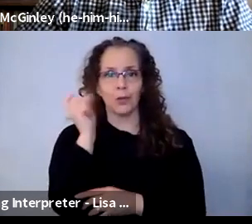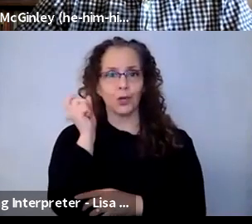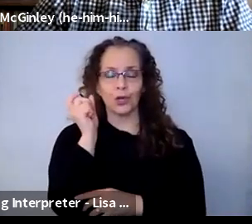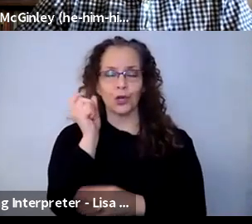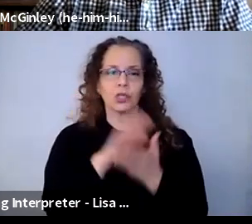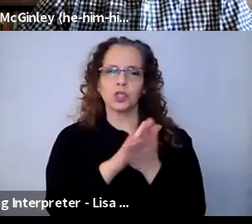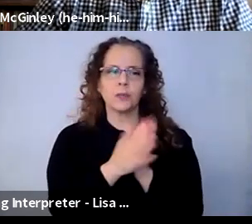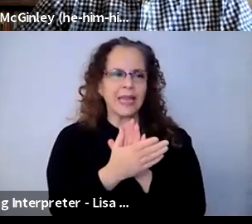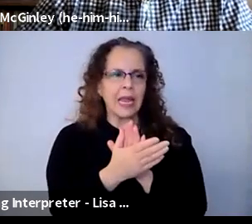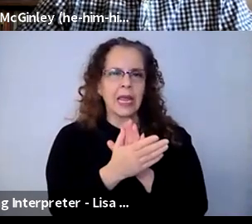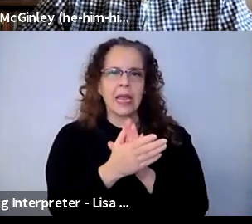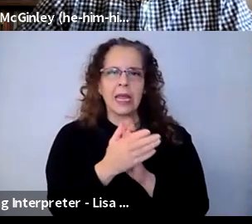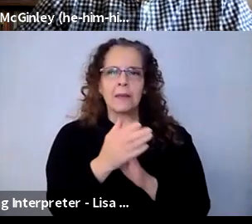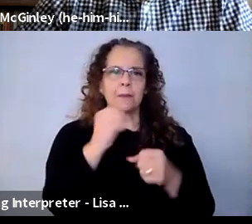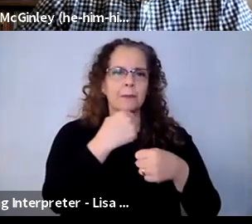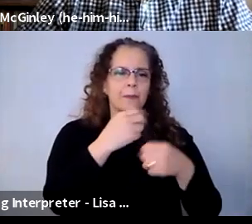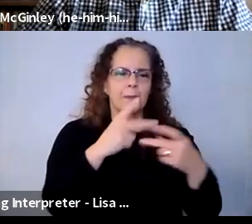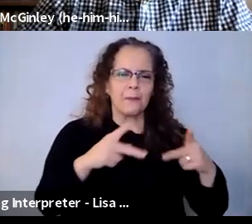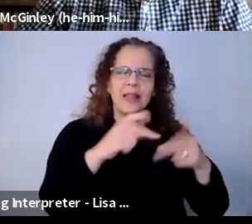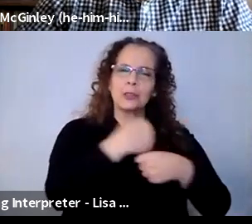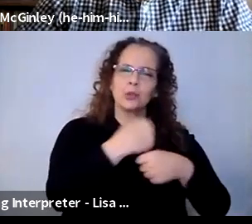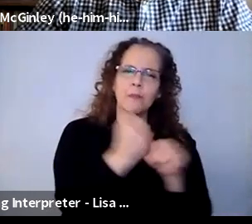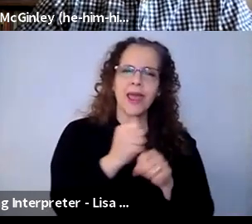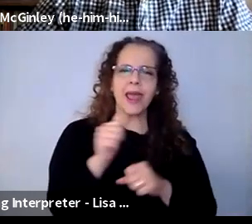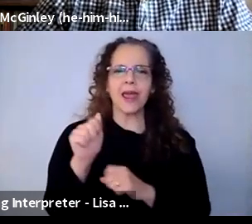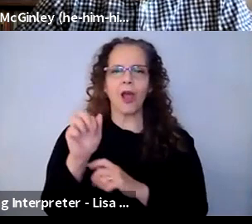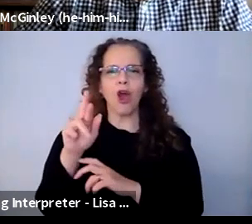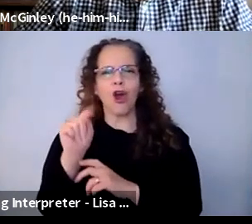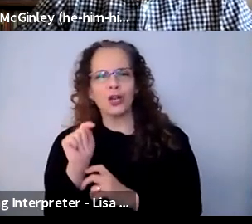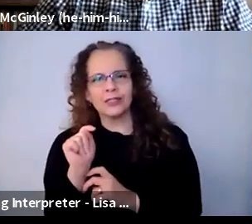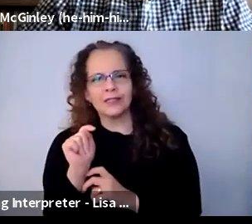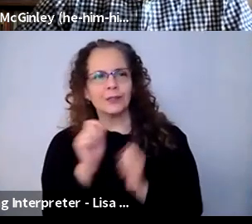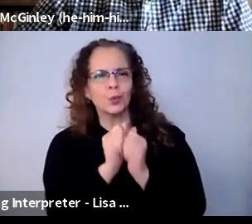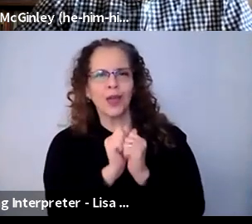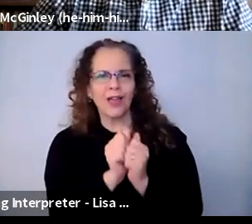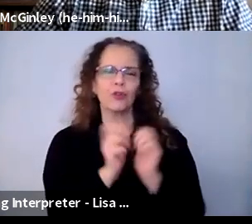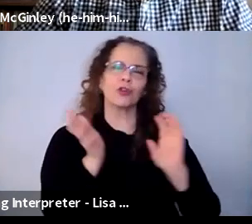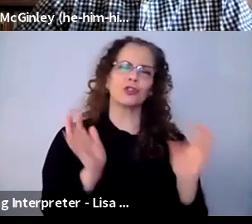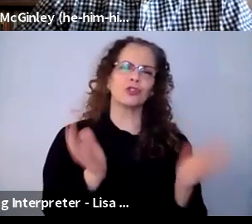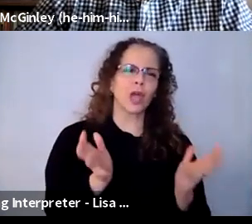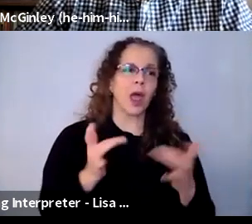art-making space for them to work on art together, share ideas, talk about what was happening to them personally,